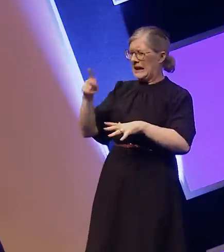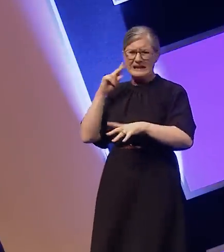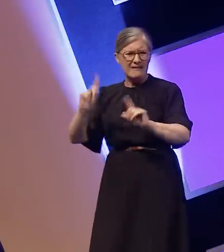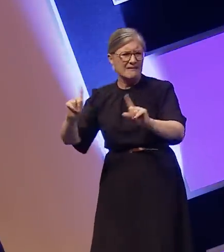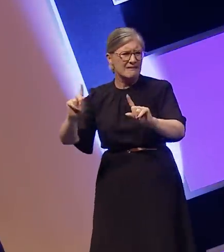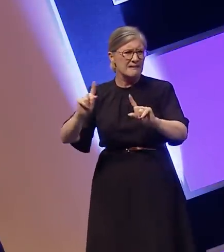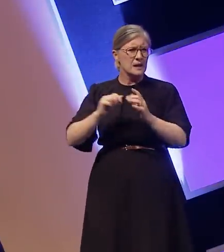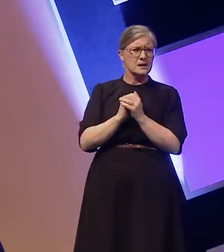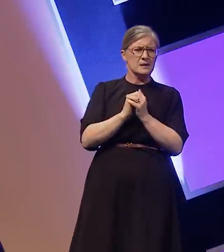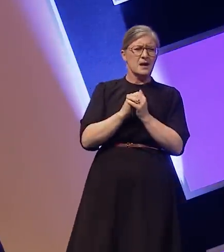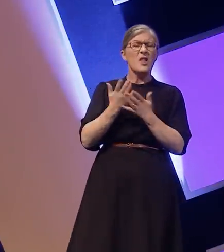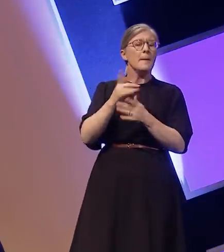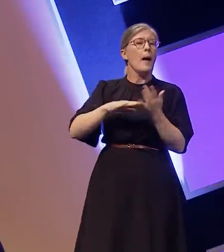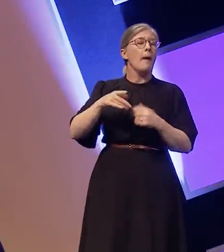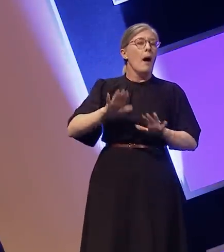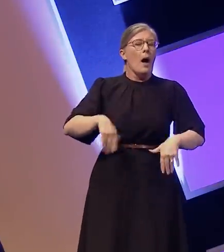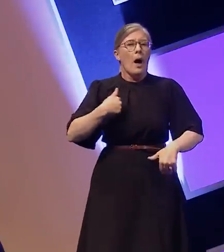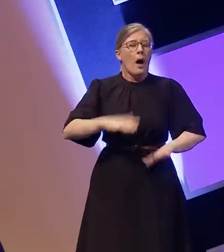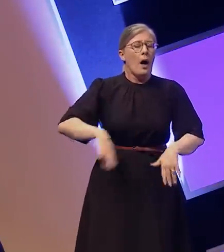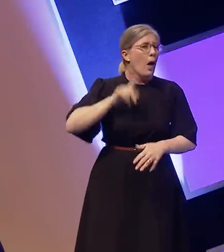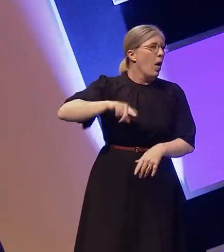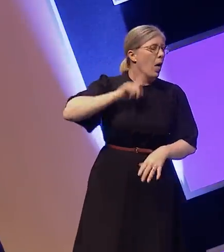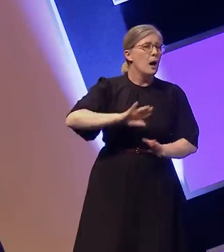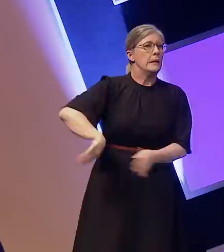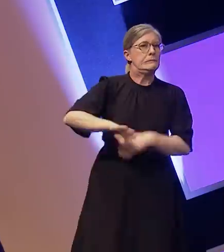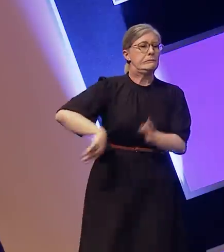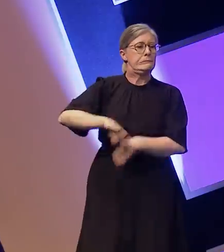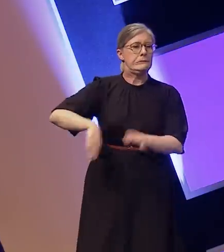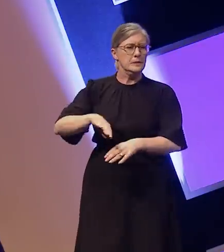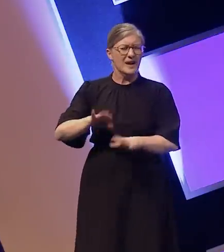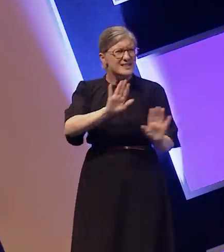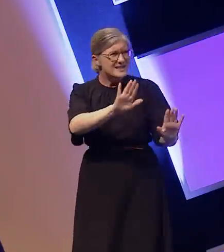I don't get to ignore my disability, it's my reality as a deaf person in the hearing